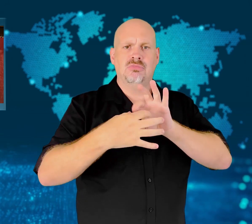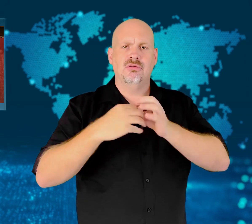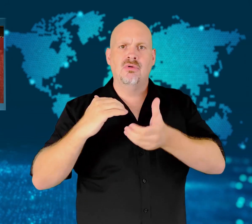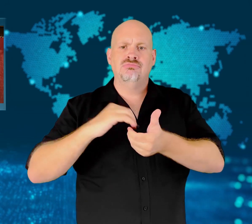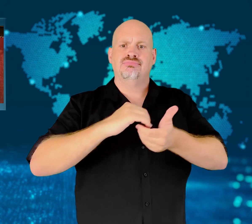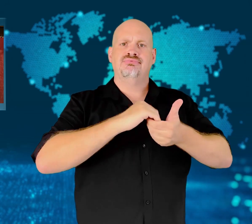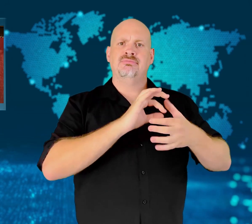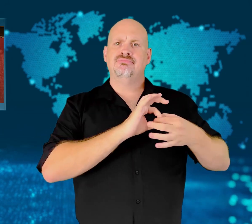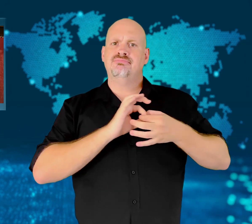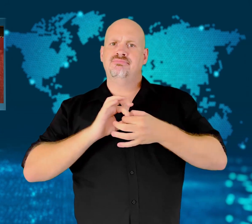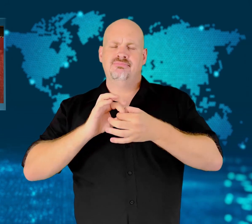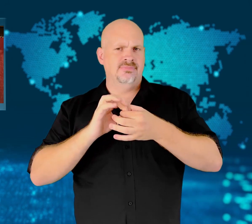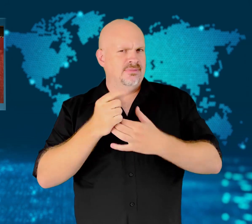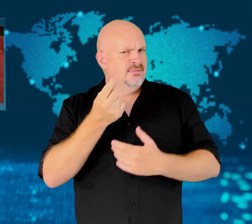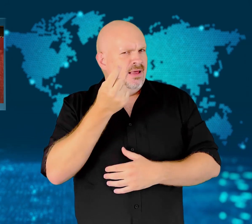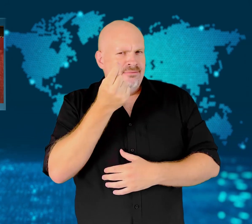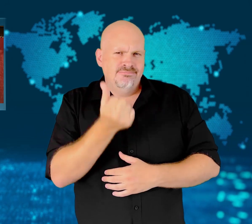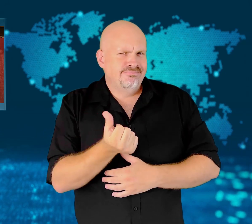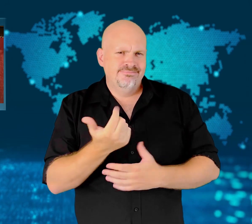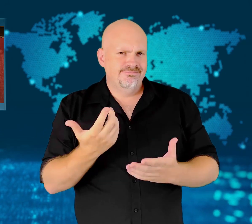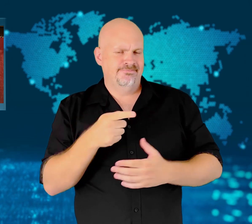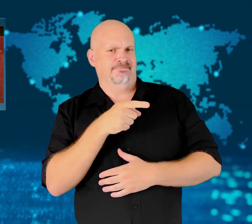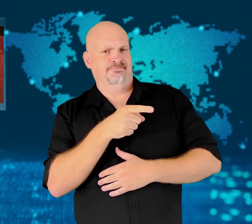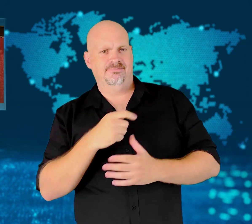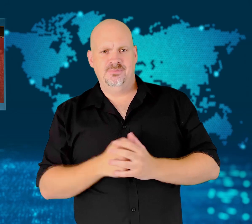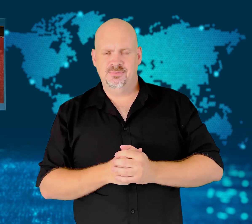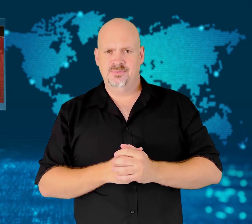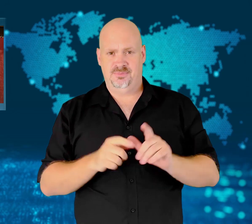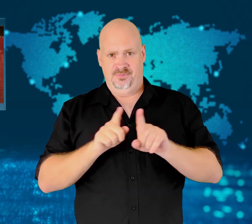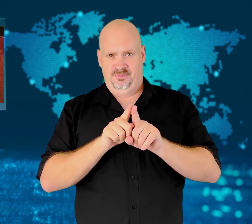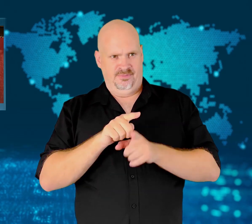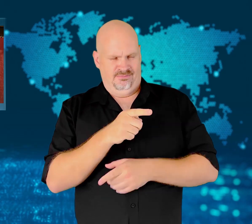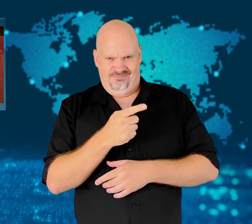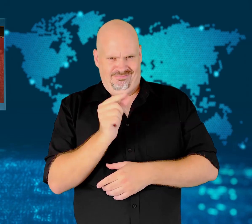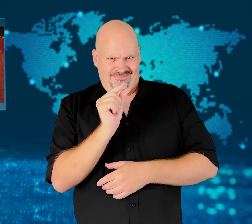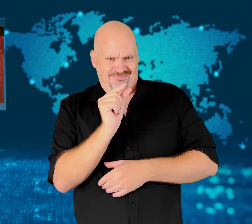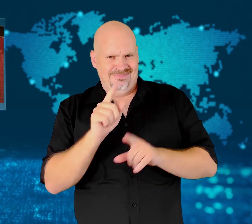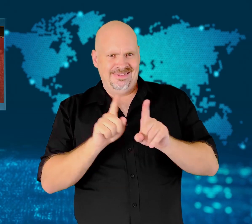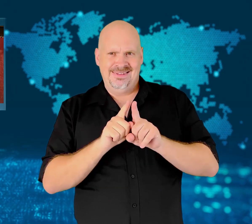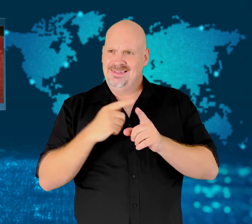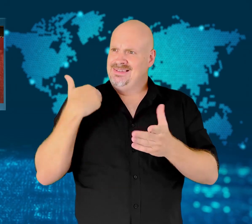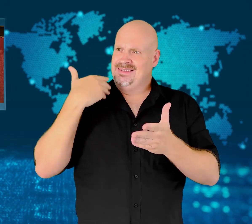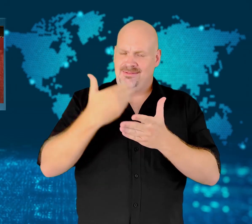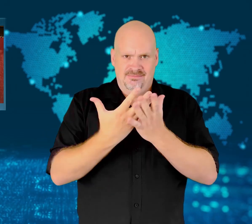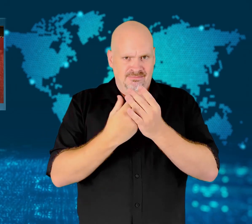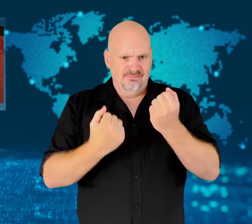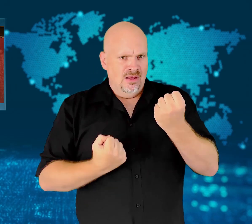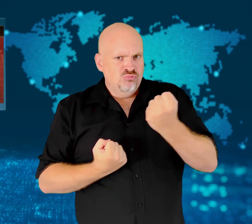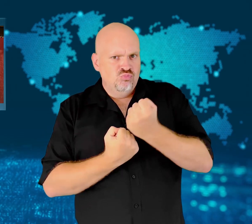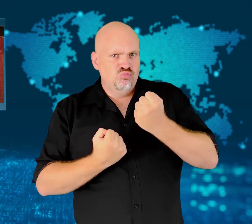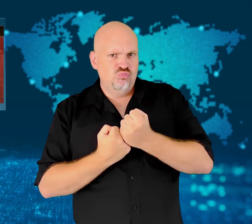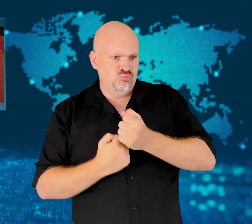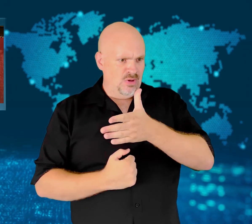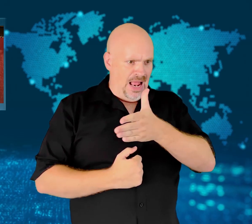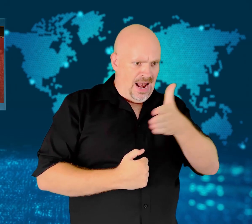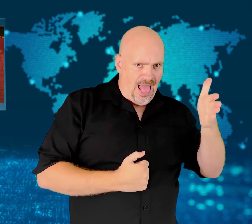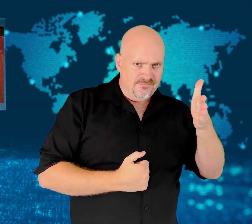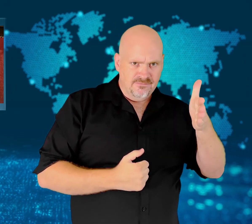It has been rare for someone to have such widespread backing, from the country's